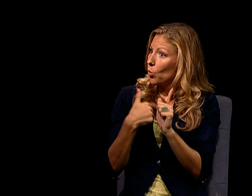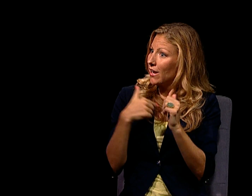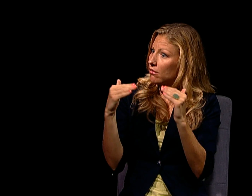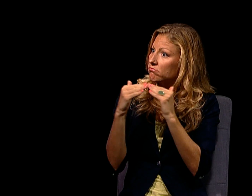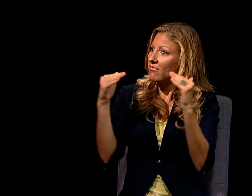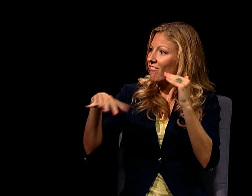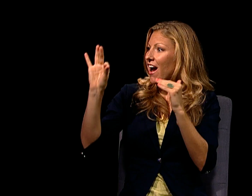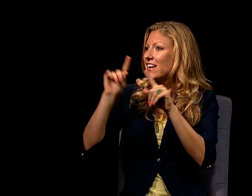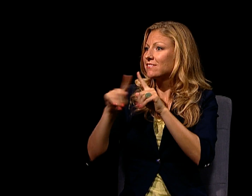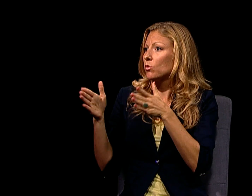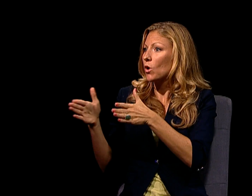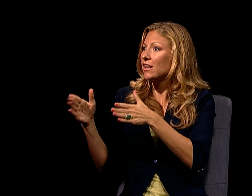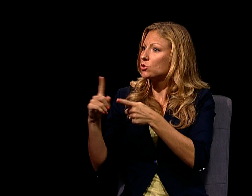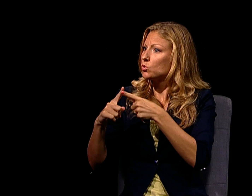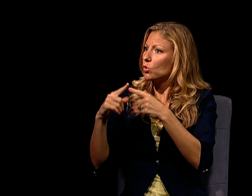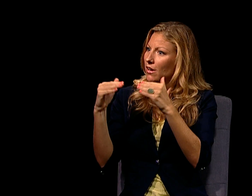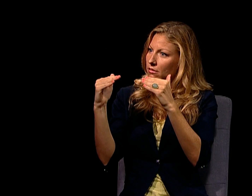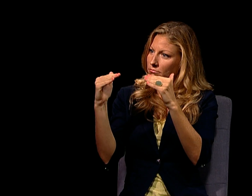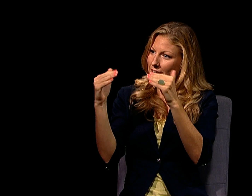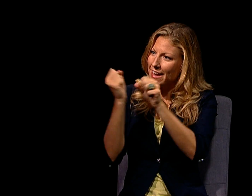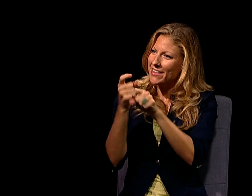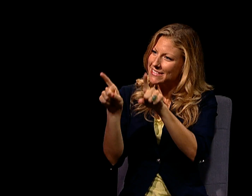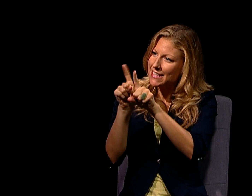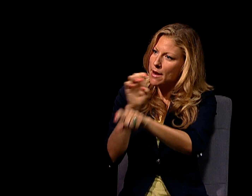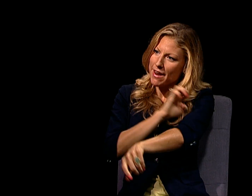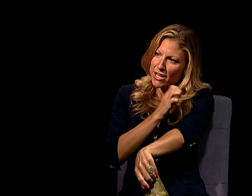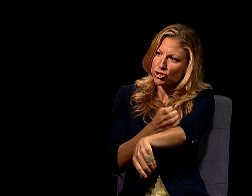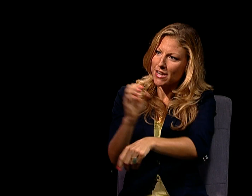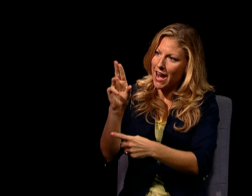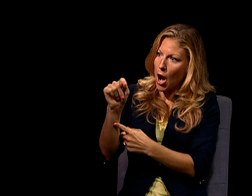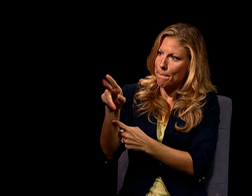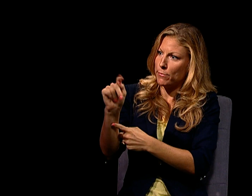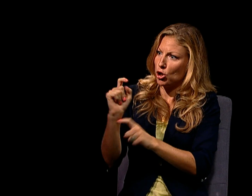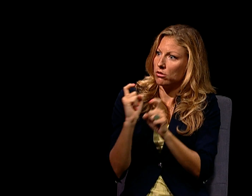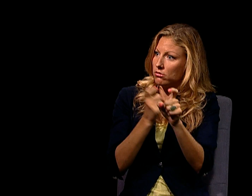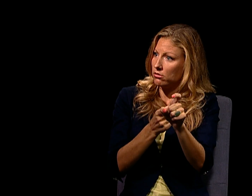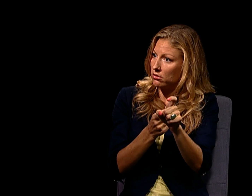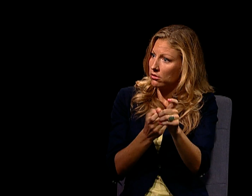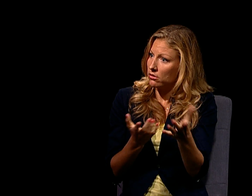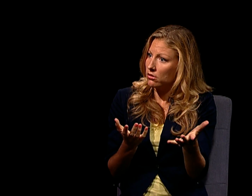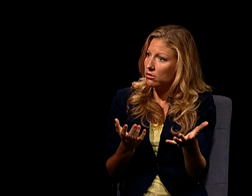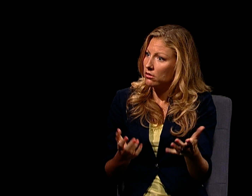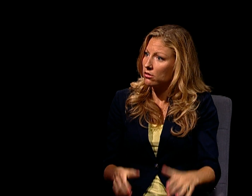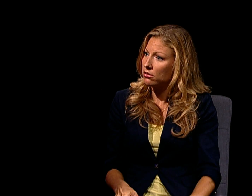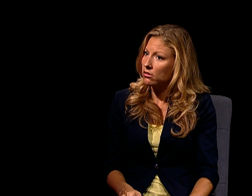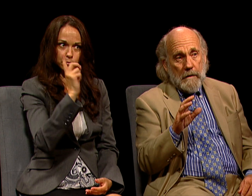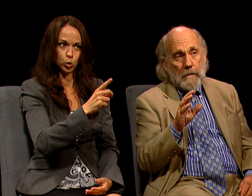COULD WE REPLACE THAT ENERGY OUTPUT? ABSOLUTELY. IT WOULD TAKE--